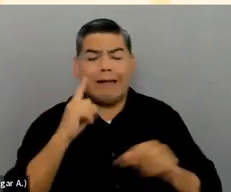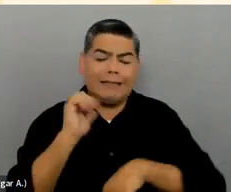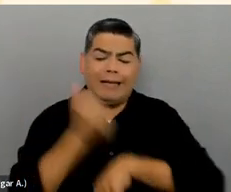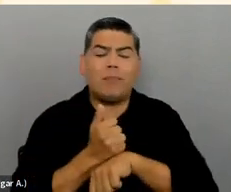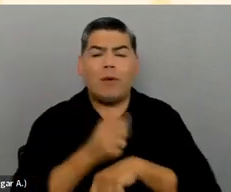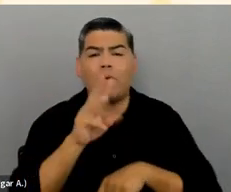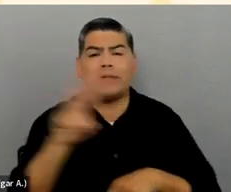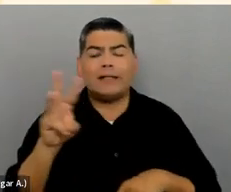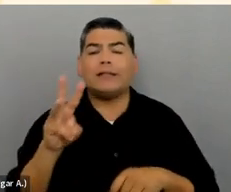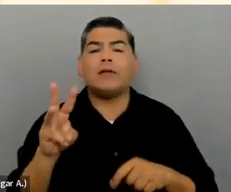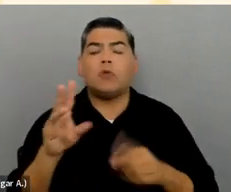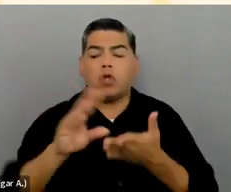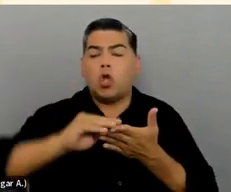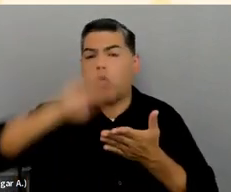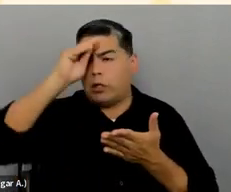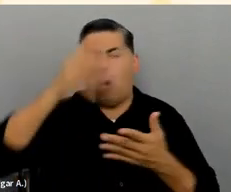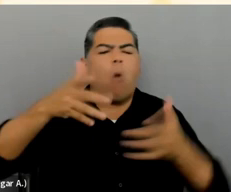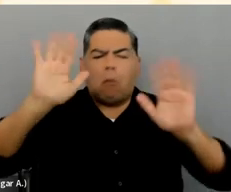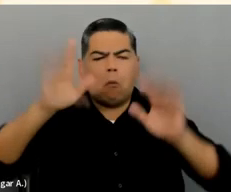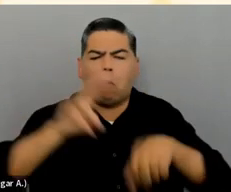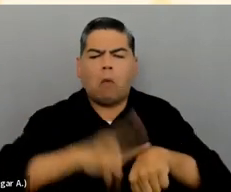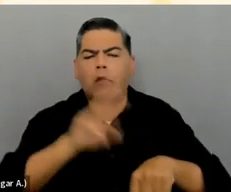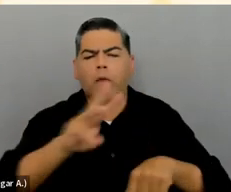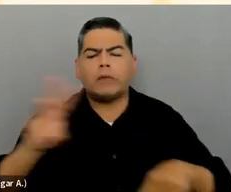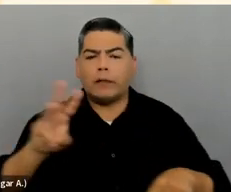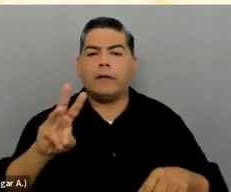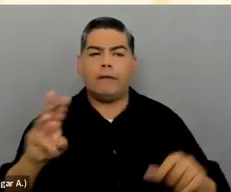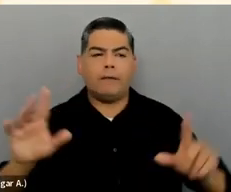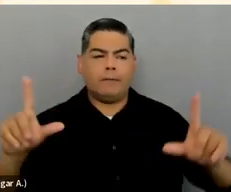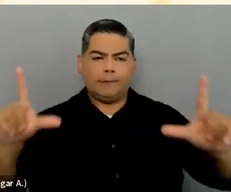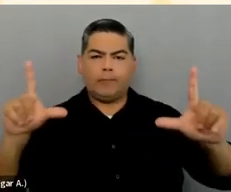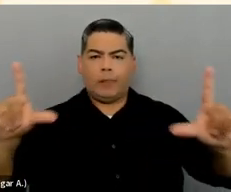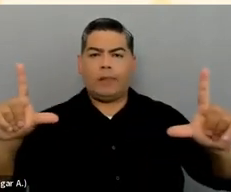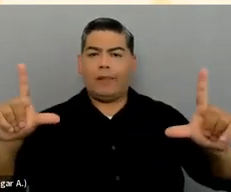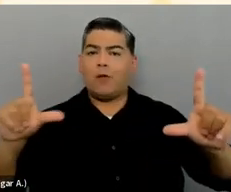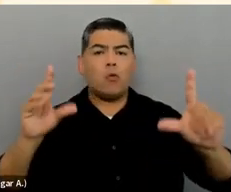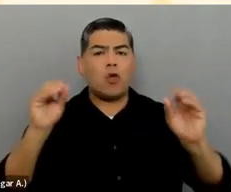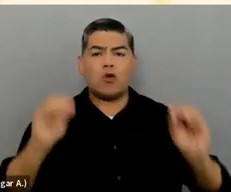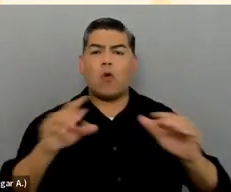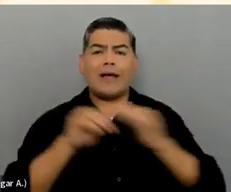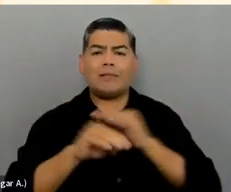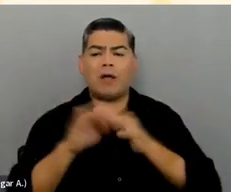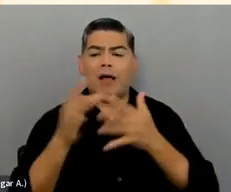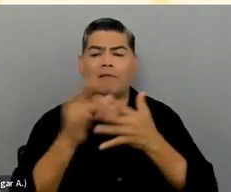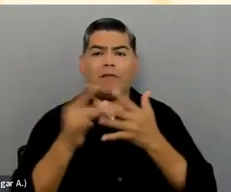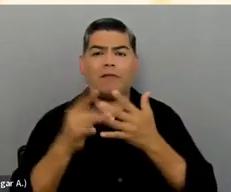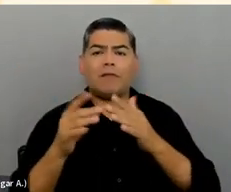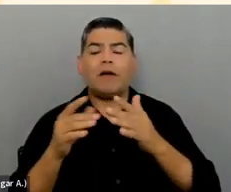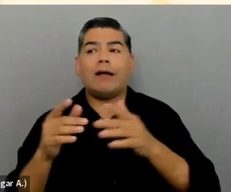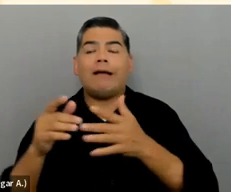whether it's learning content or a regular website that works without making those accessibility options available, that's great.